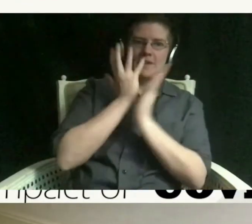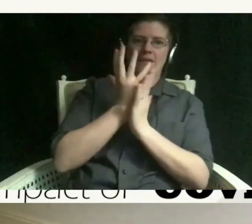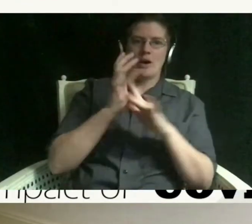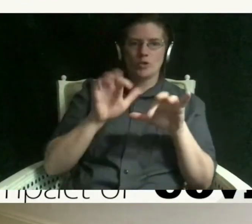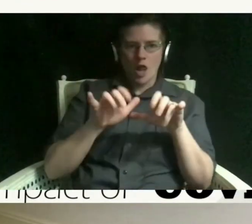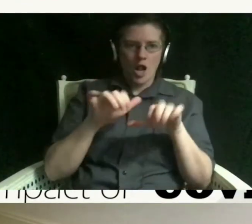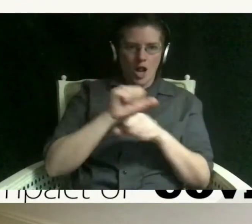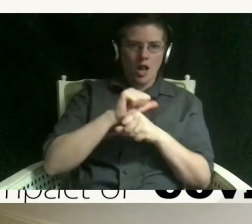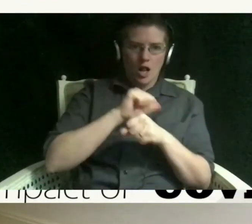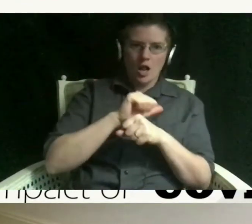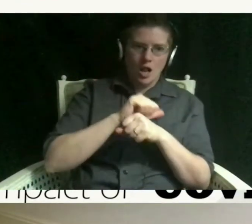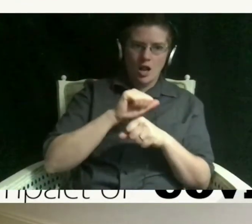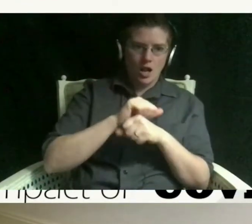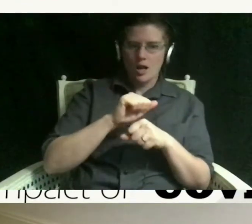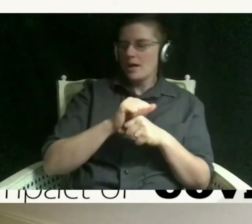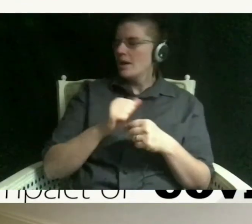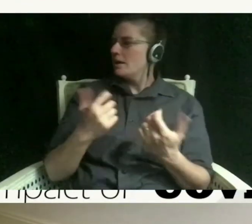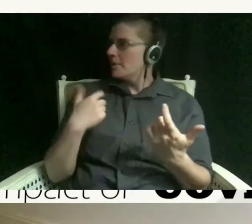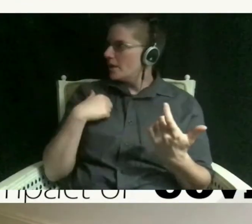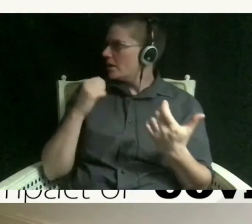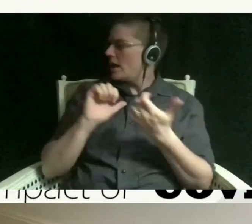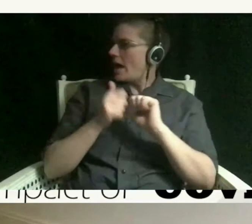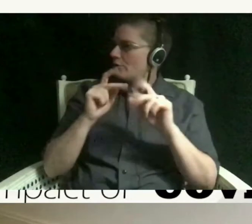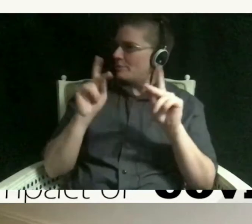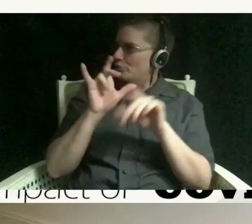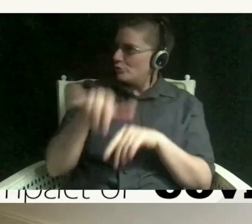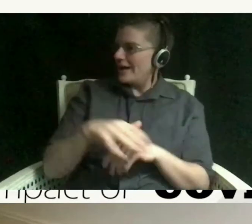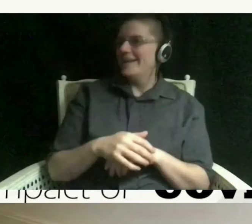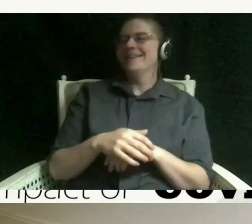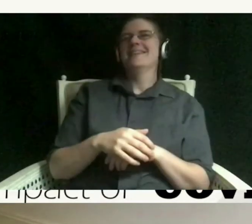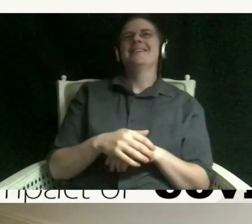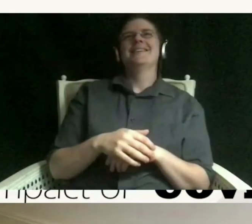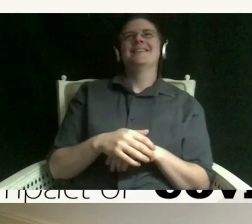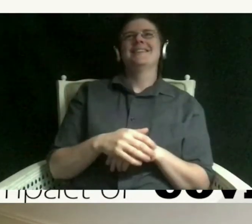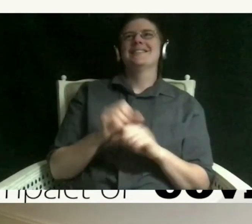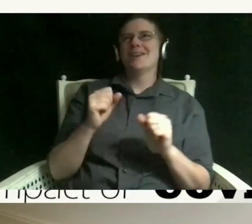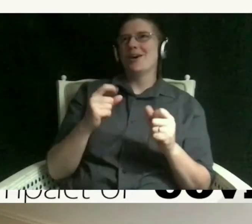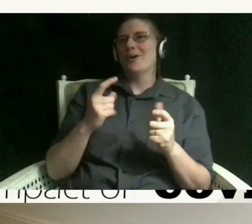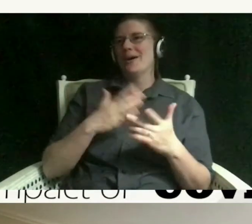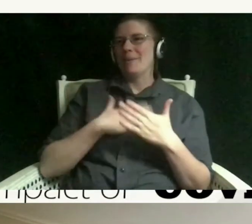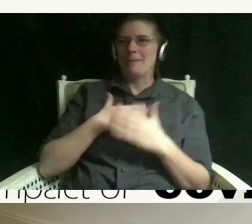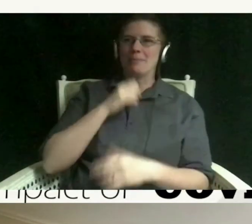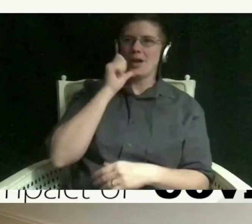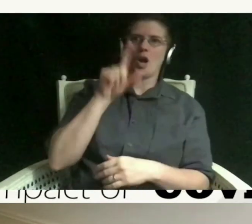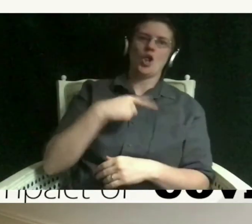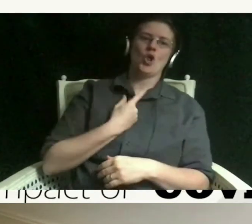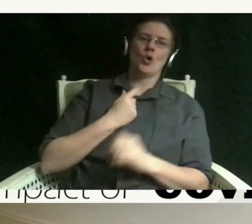and i'm always like how can people do that so it's good to know you know i'm not well on that um okay